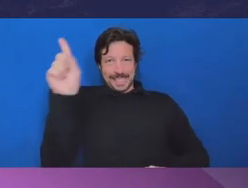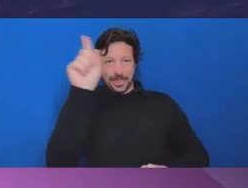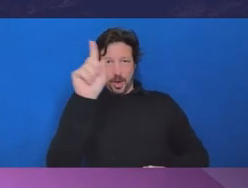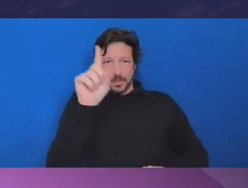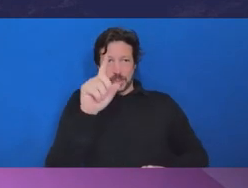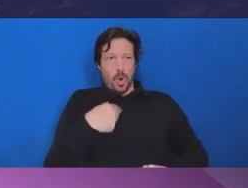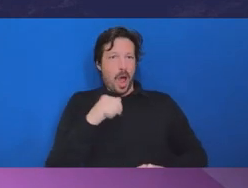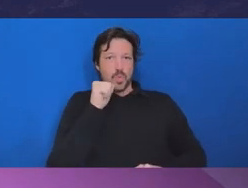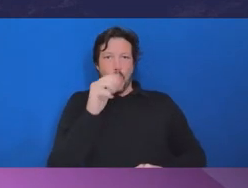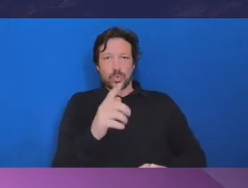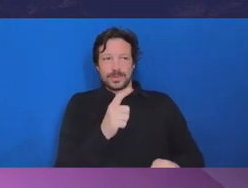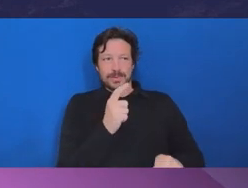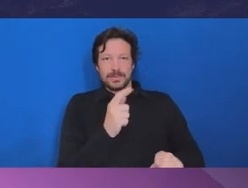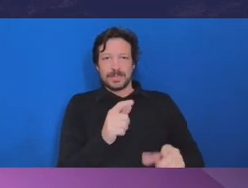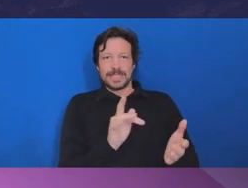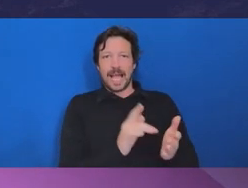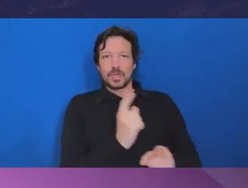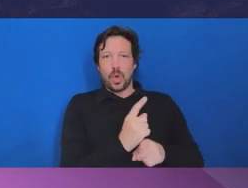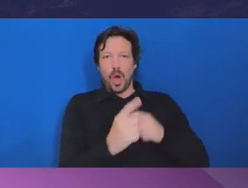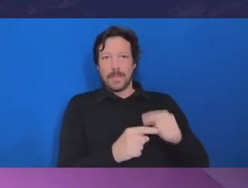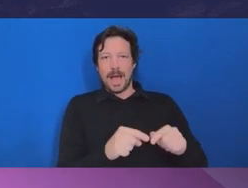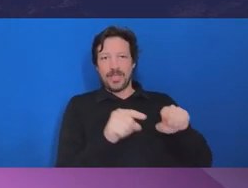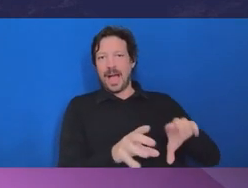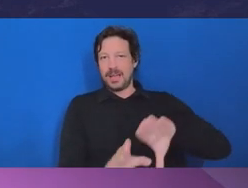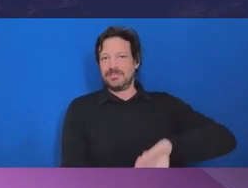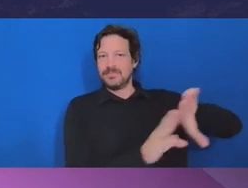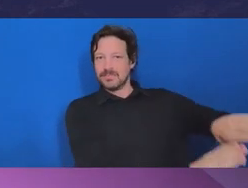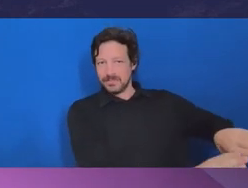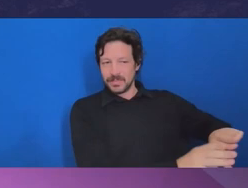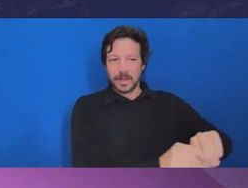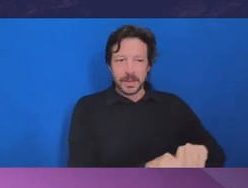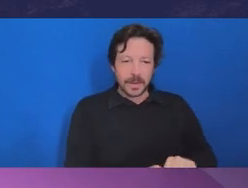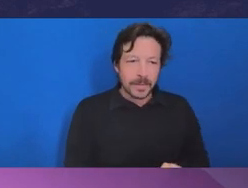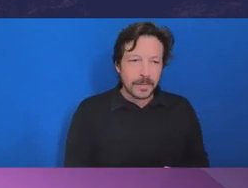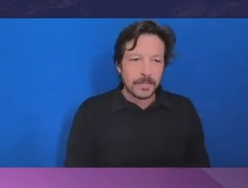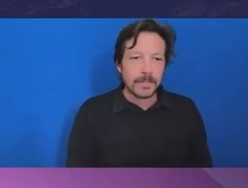But hold that one for 2023. I think